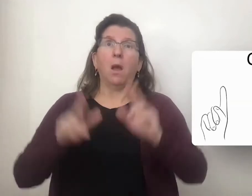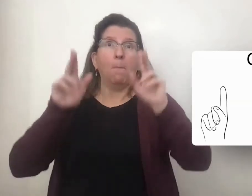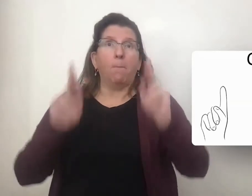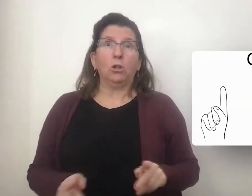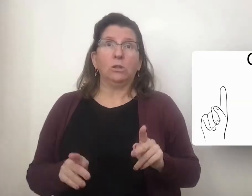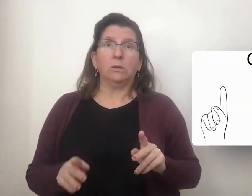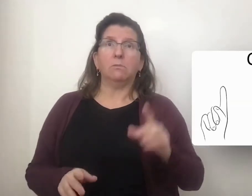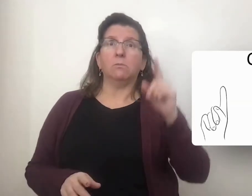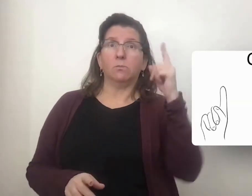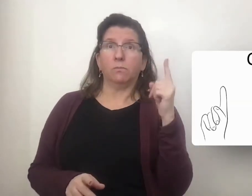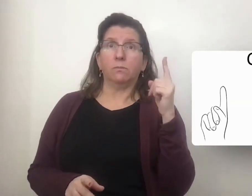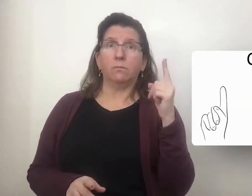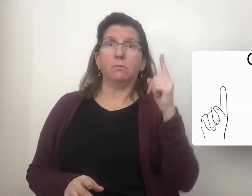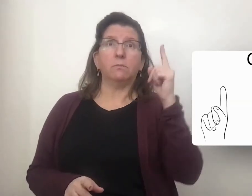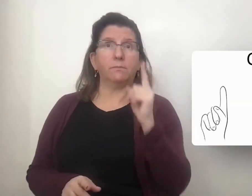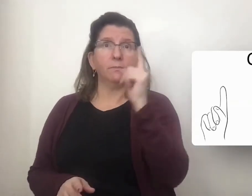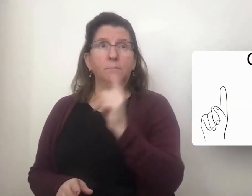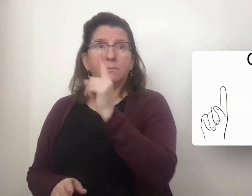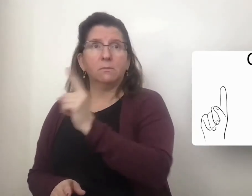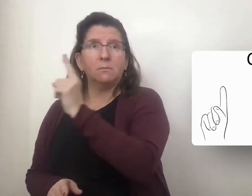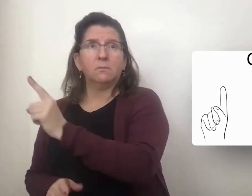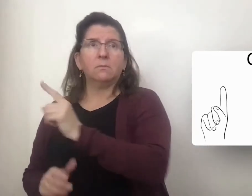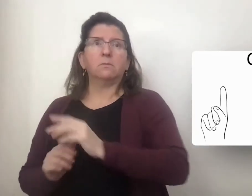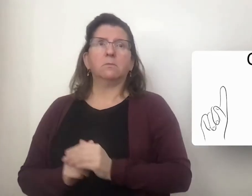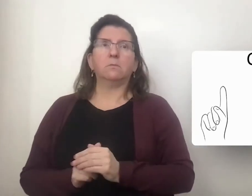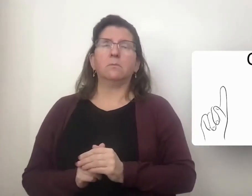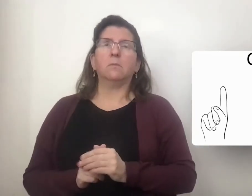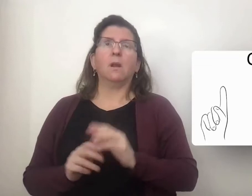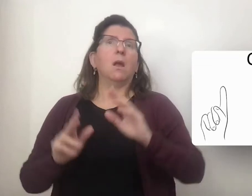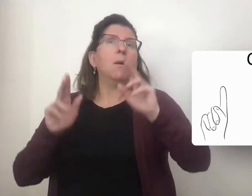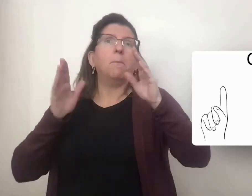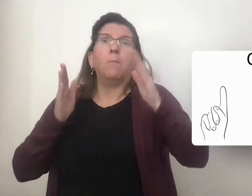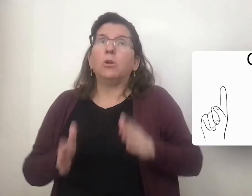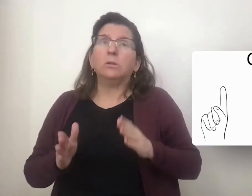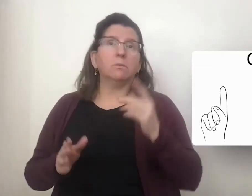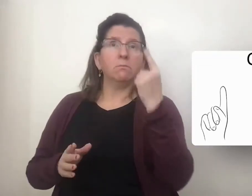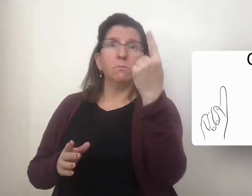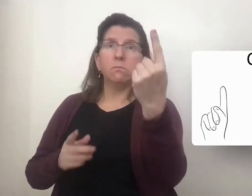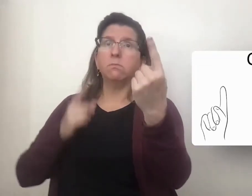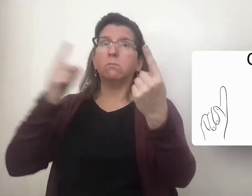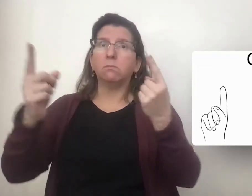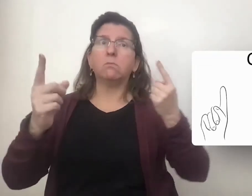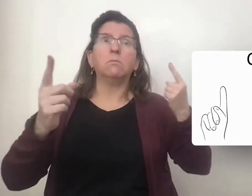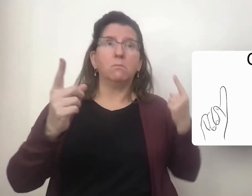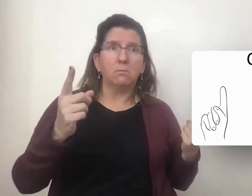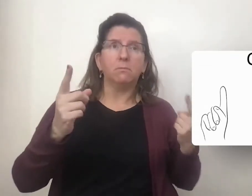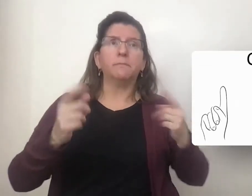a person walking upright a person standing in a certain location